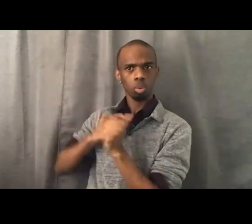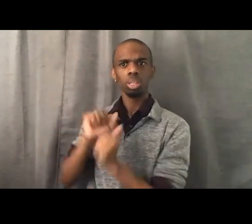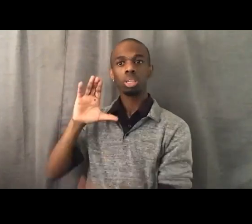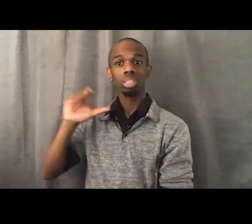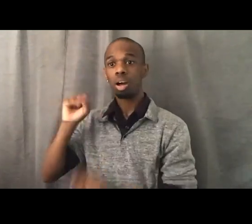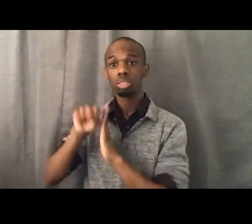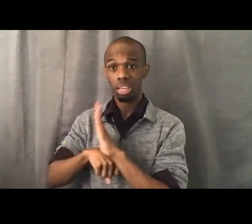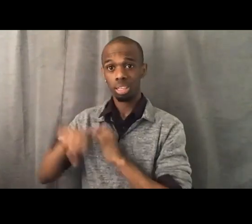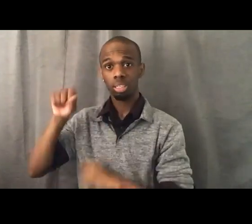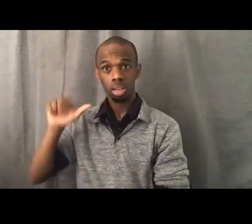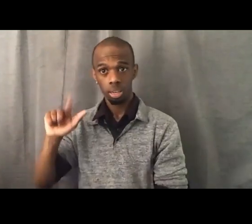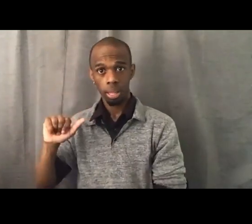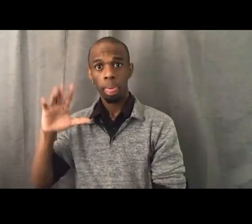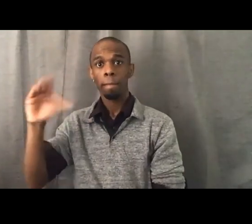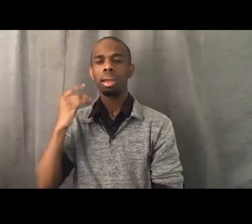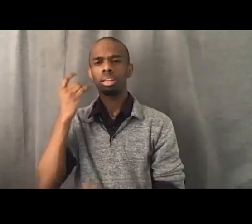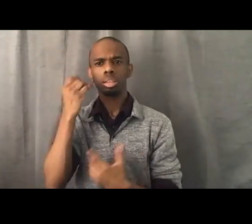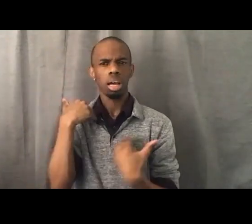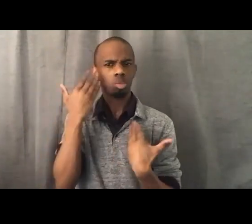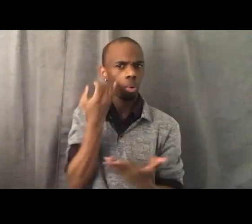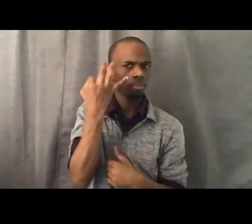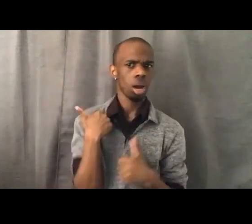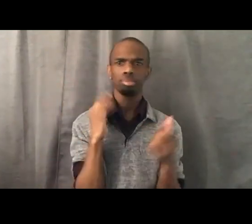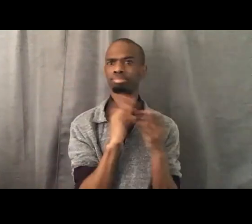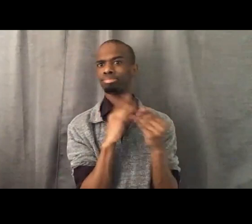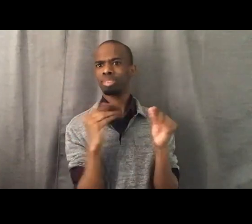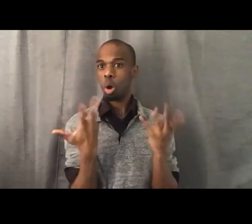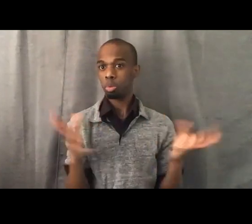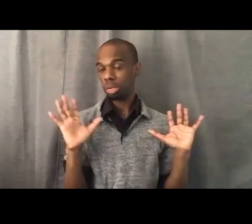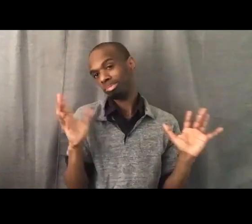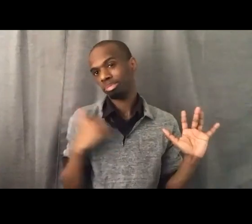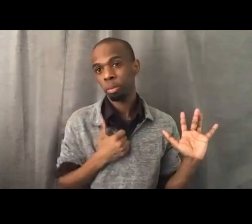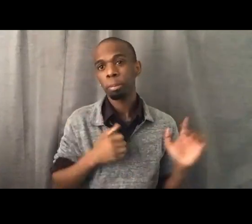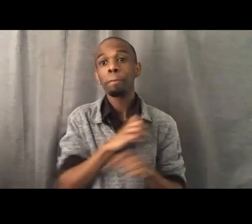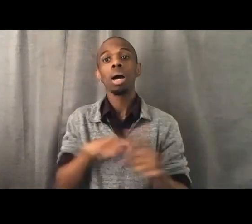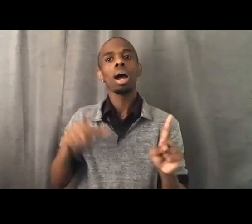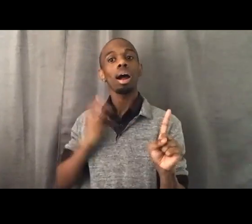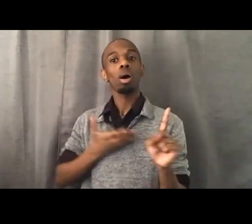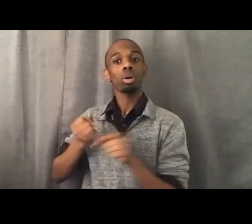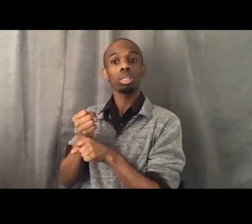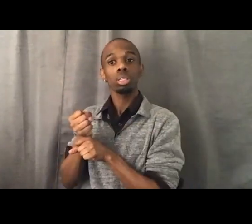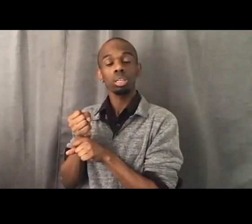I'm sorry if I've shared this with you before, but we turned our copy room into a student resource room.